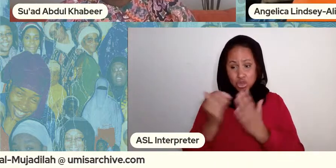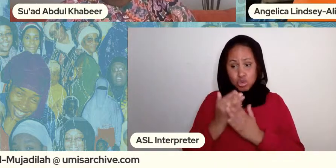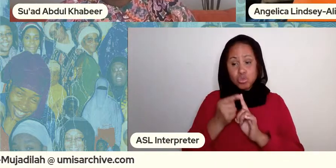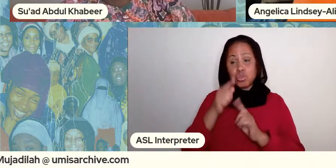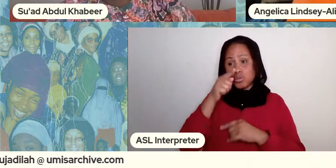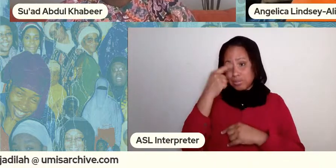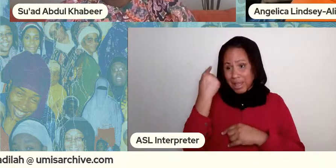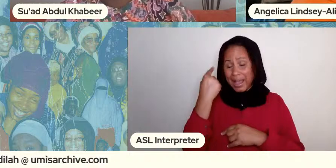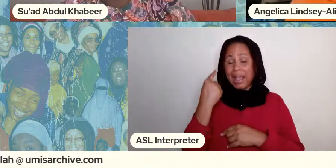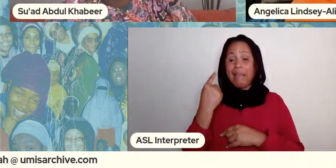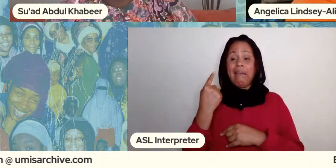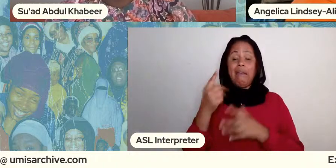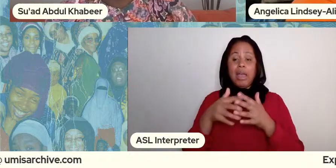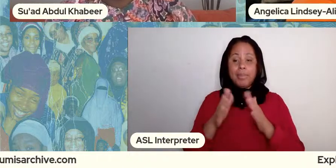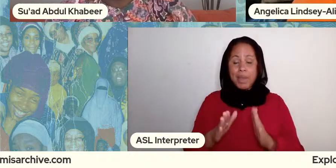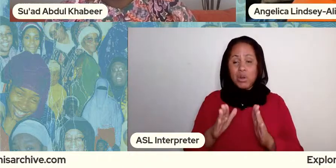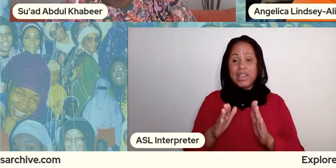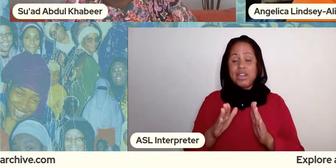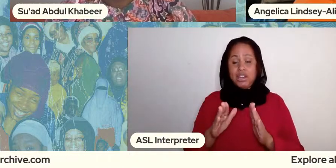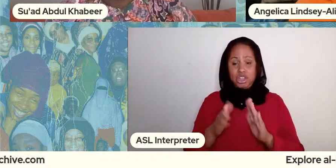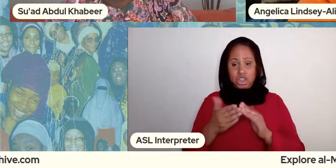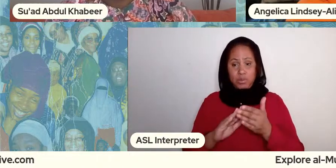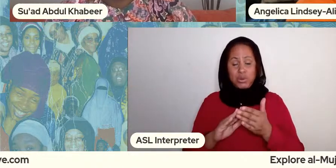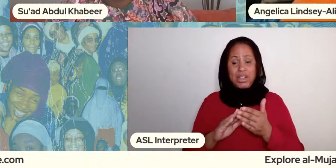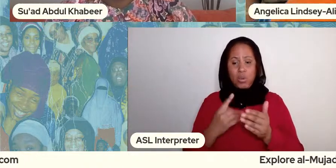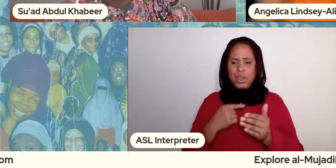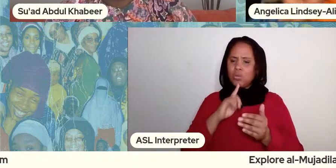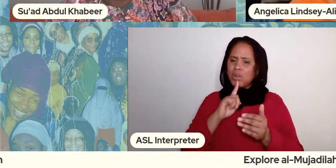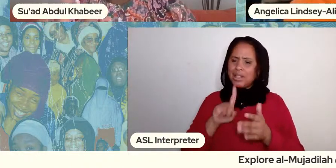african-americans just really started becoming muslim in the 90s and i had to be like pause